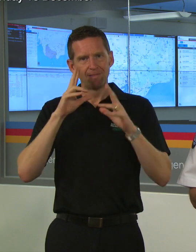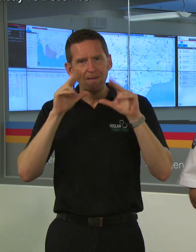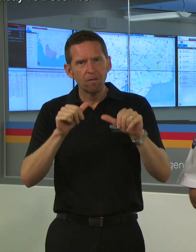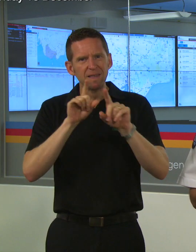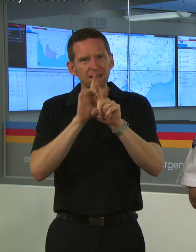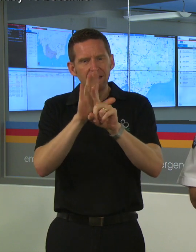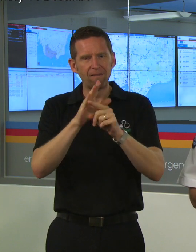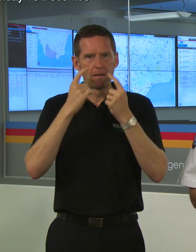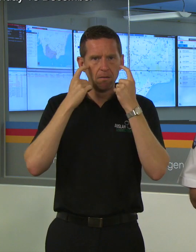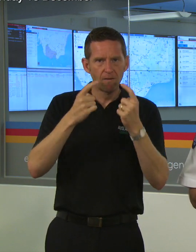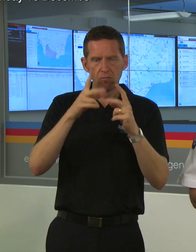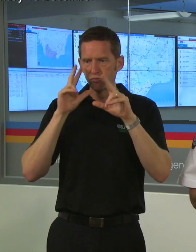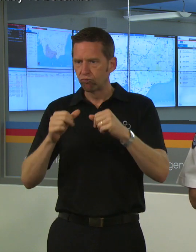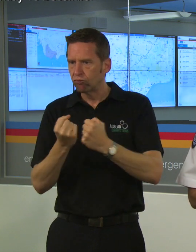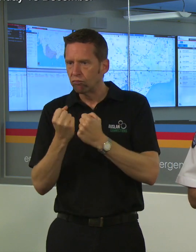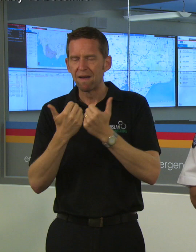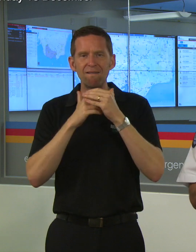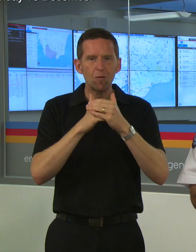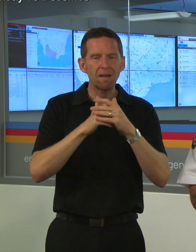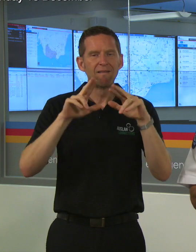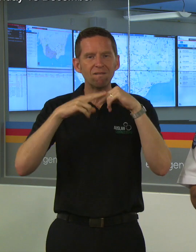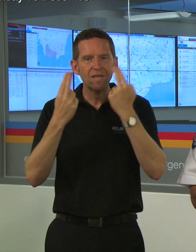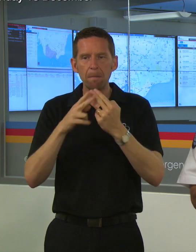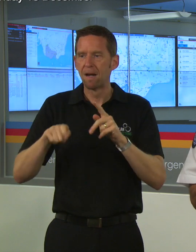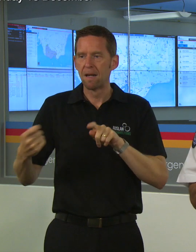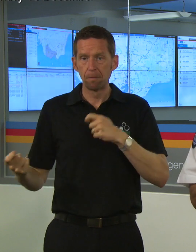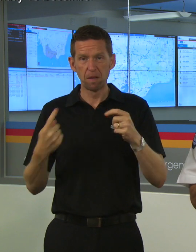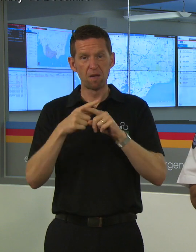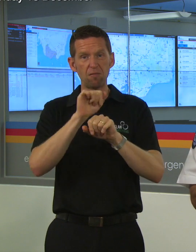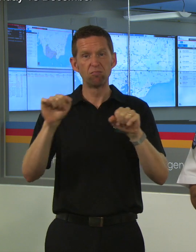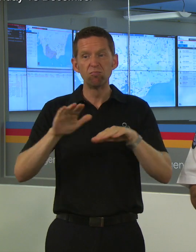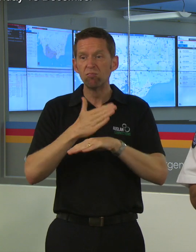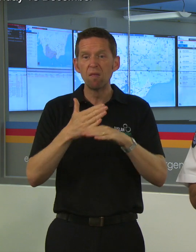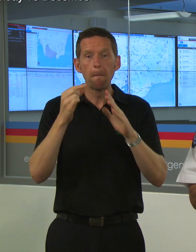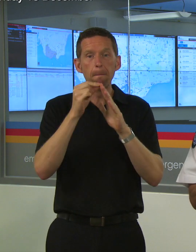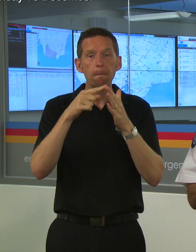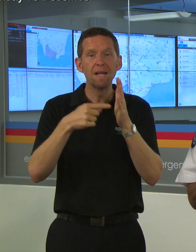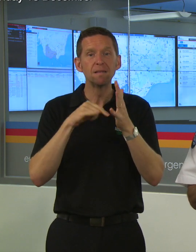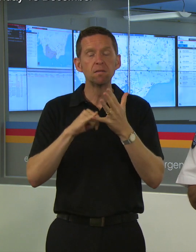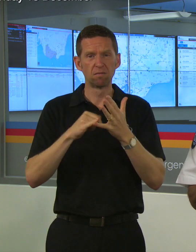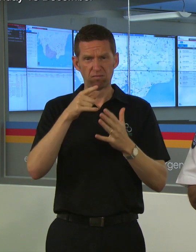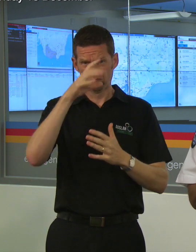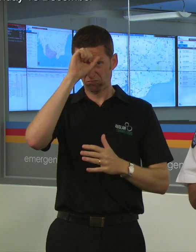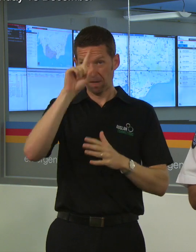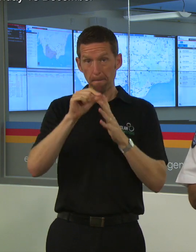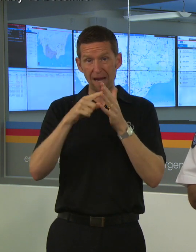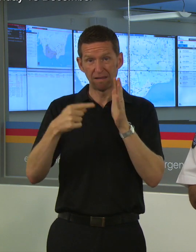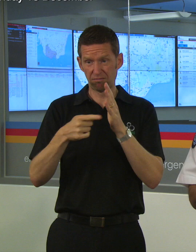your family, your friends, your neighbours, it's also about pets. Don't under estimate what heat does to the pets and those pets